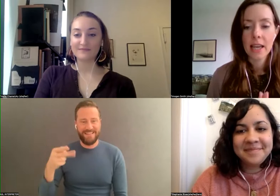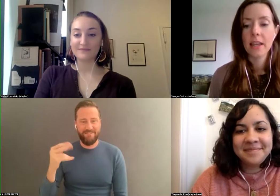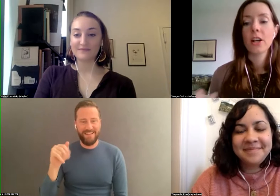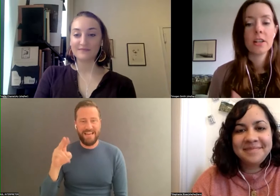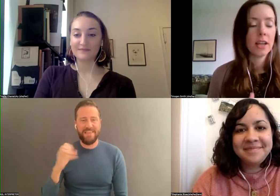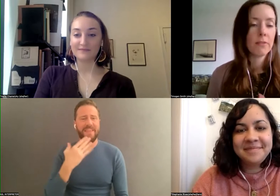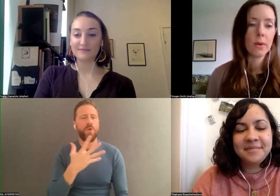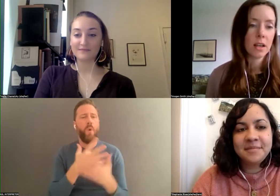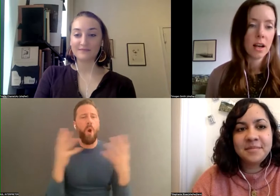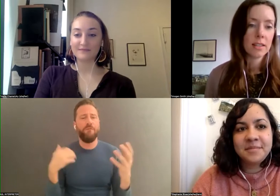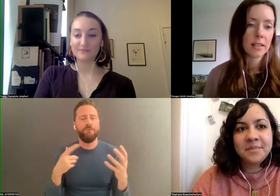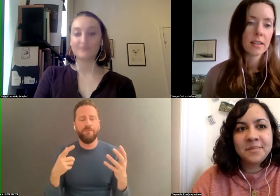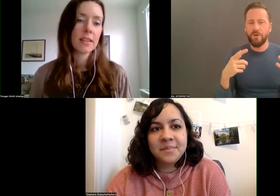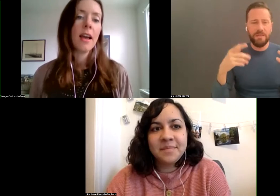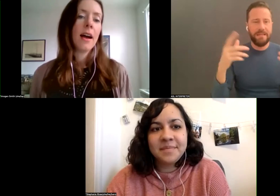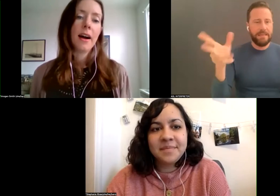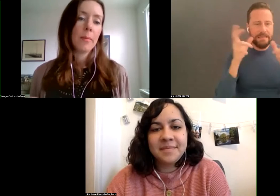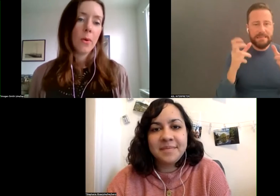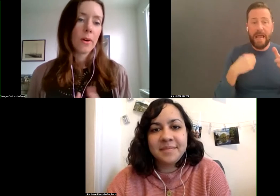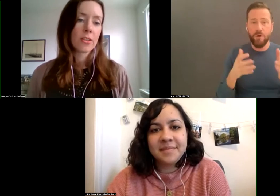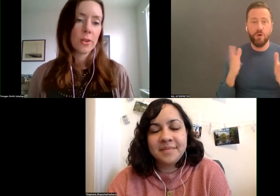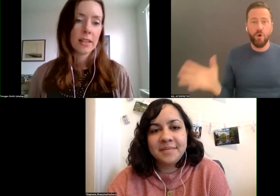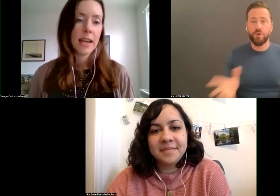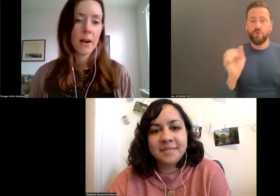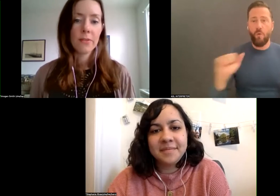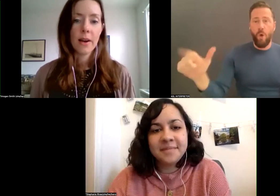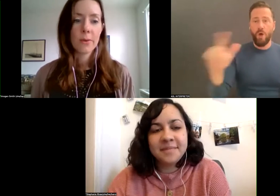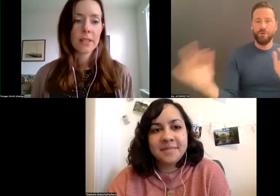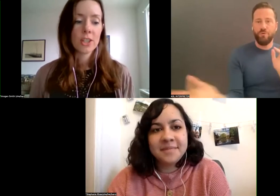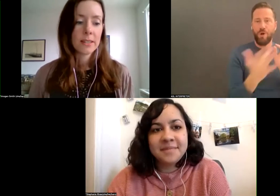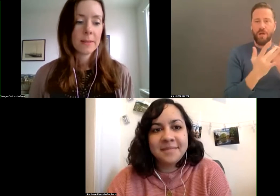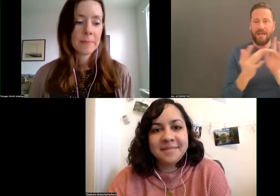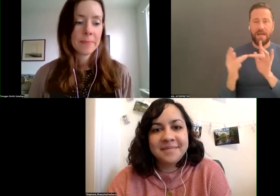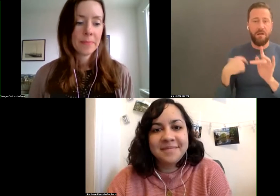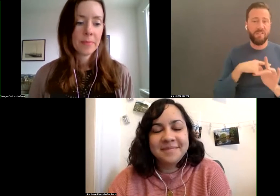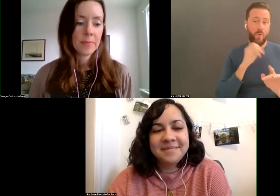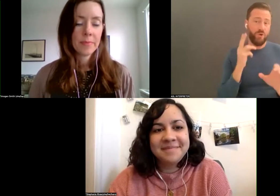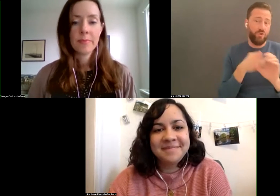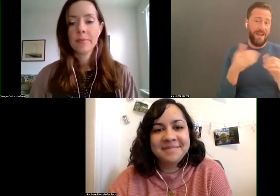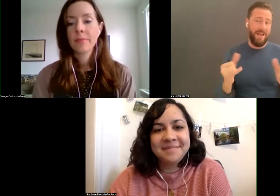encourage everyone to contact us or join us now if you have questions